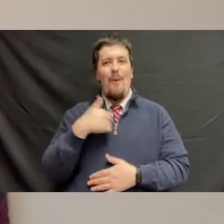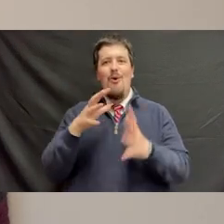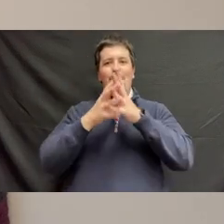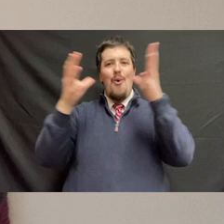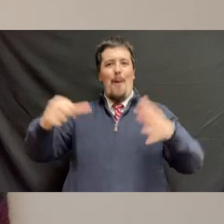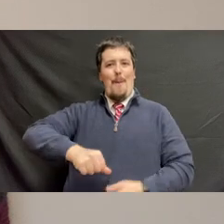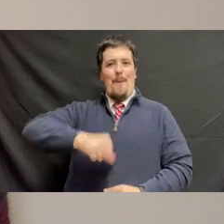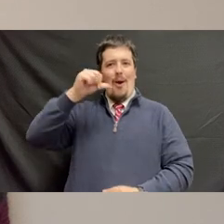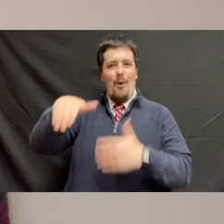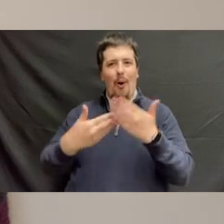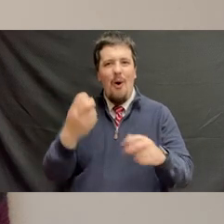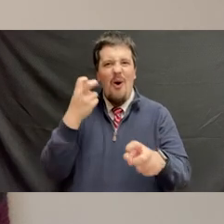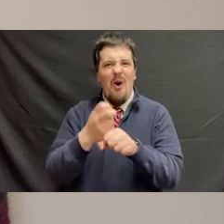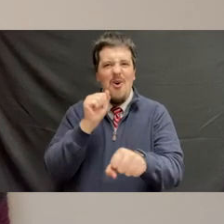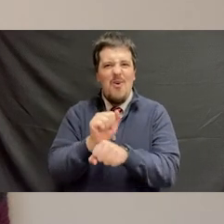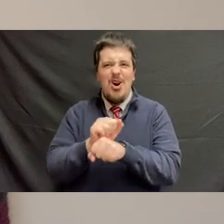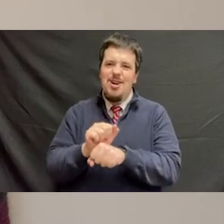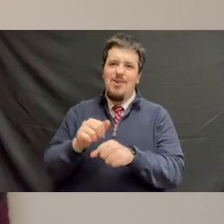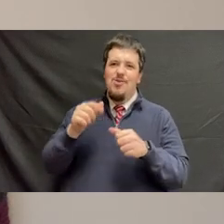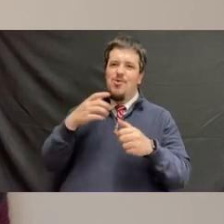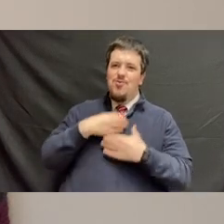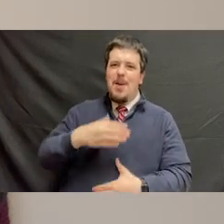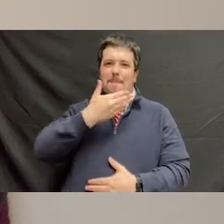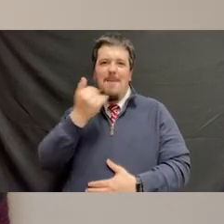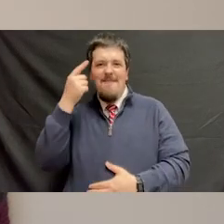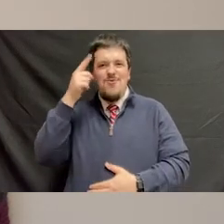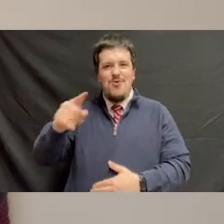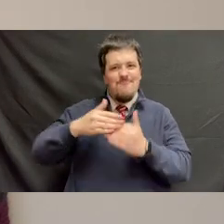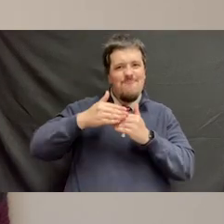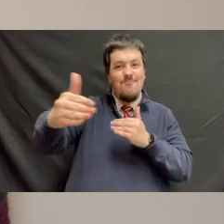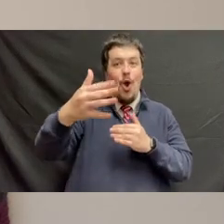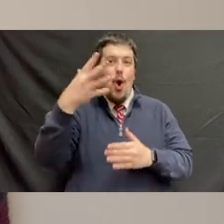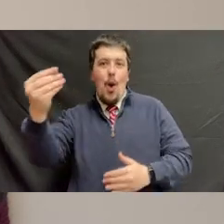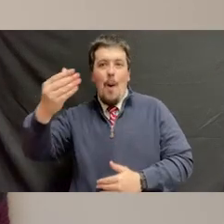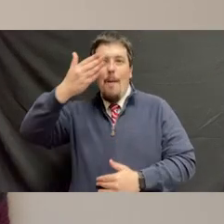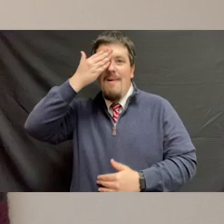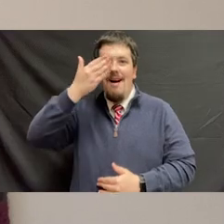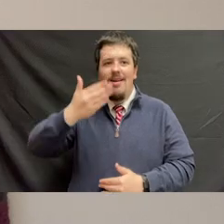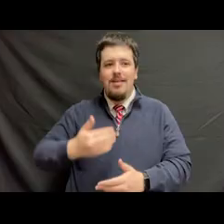We are so proud of all of the hard work you've put in and we wish you the best moving forward. Go, Bucs!